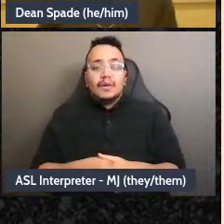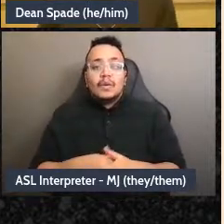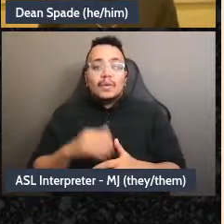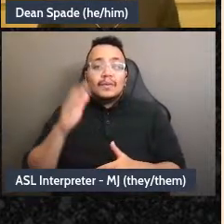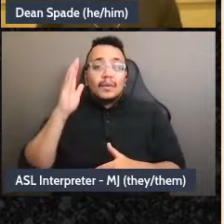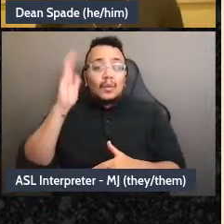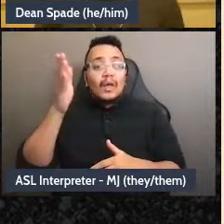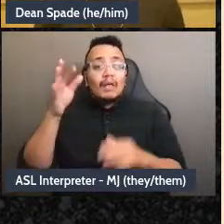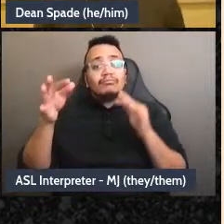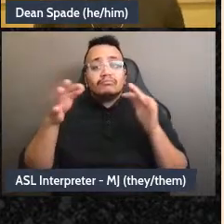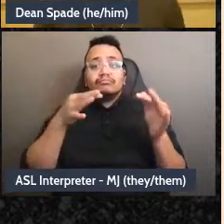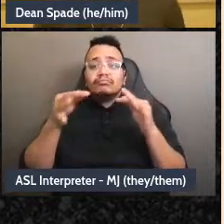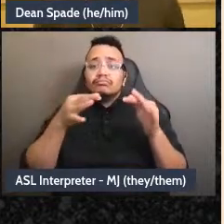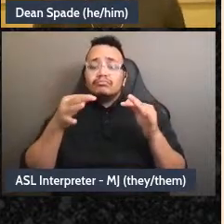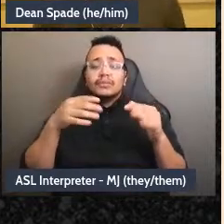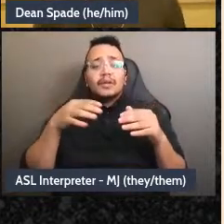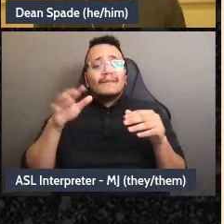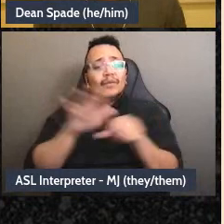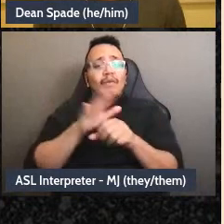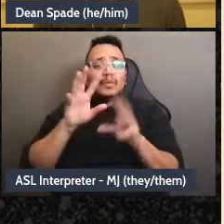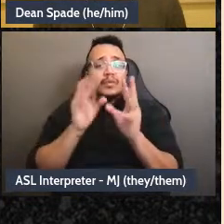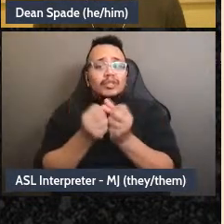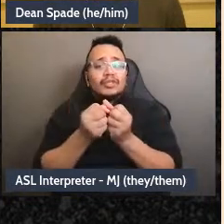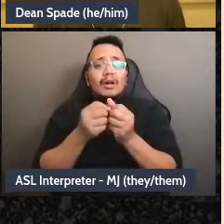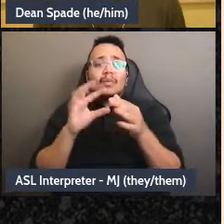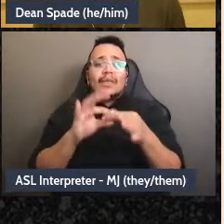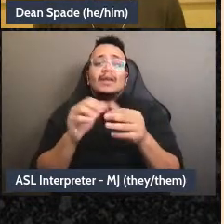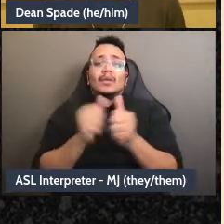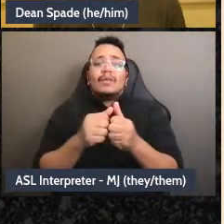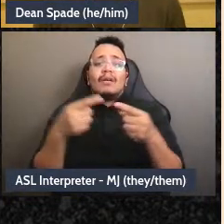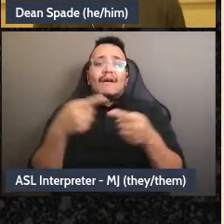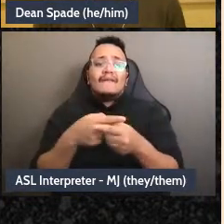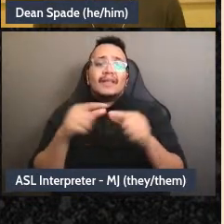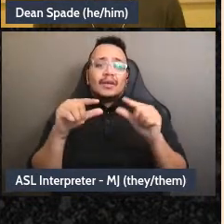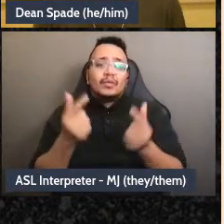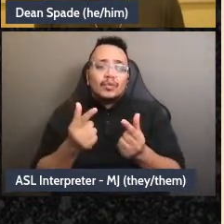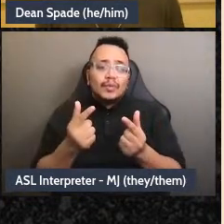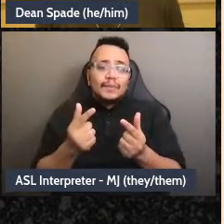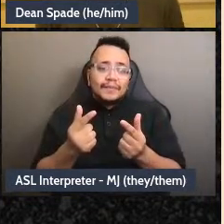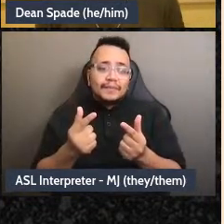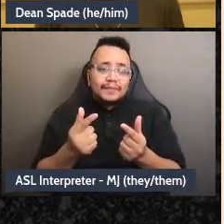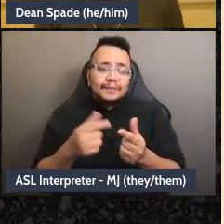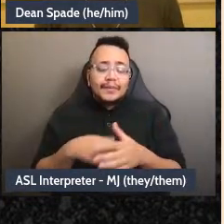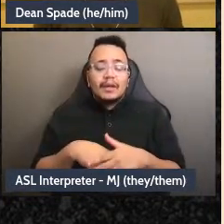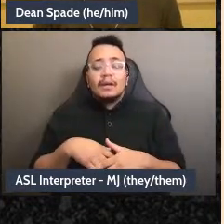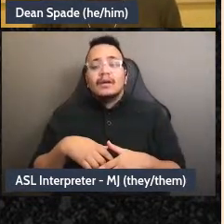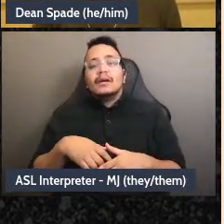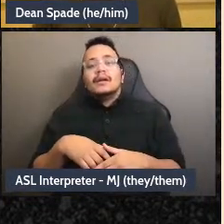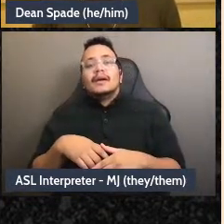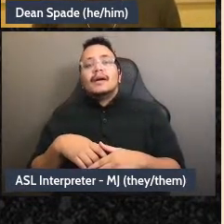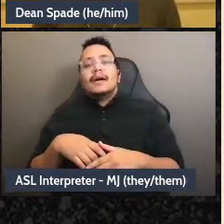you all know that Interrupting Criminalization is doing a workshop on Thursday, November 18th